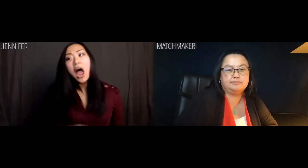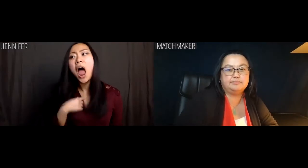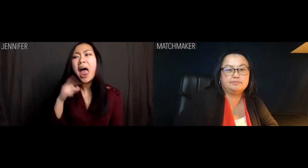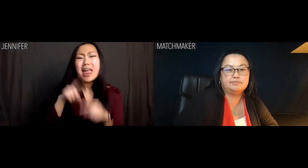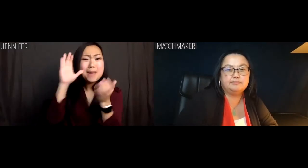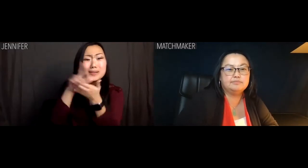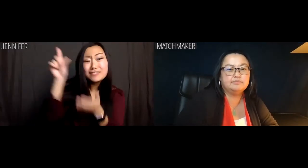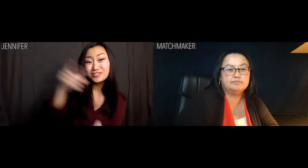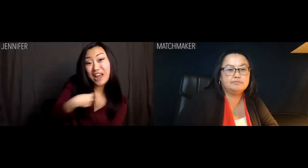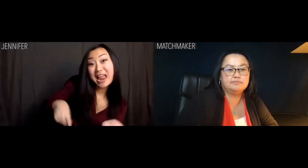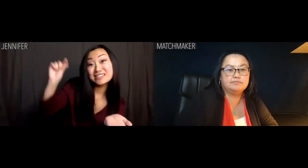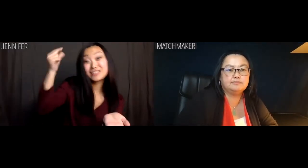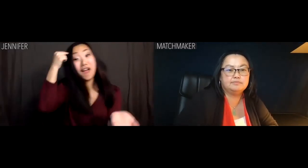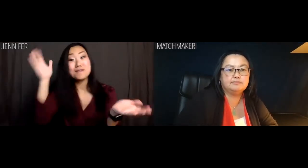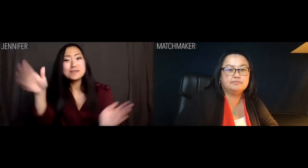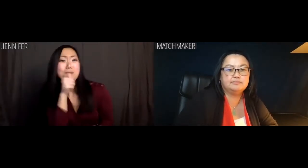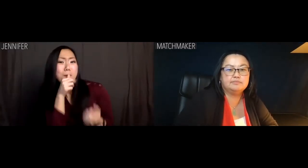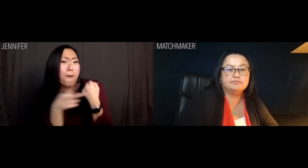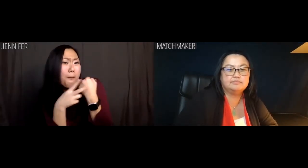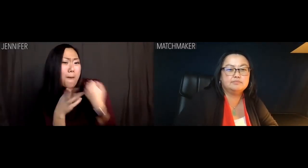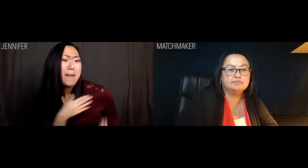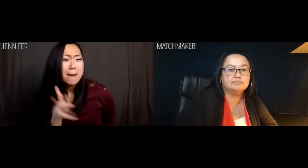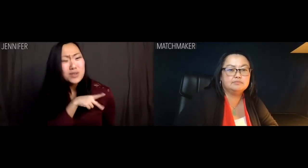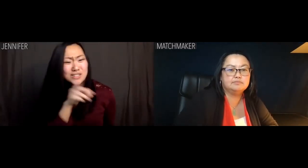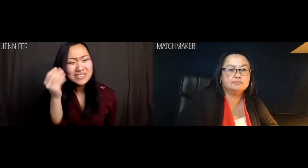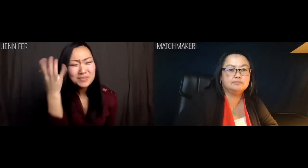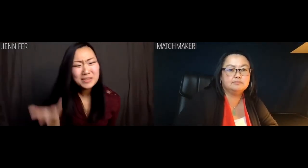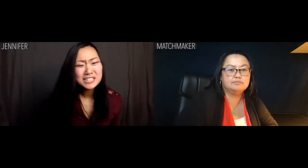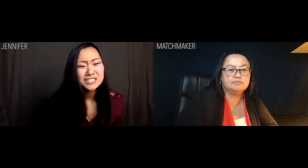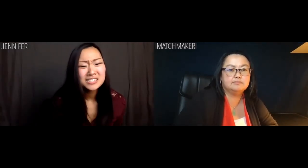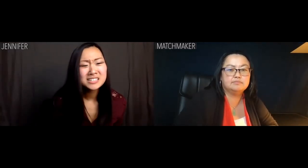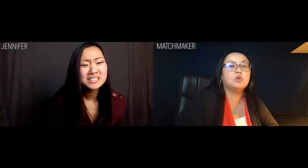I believe the Chinese government's been secretly collecting all my personal data!